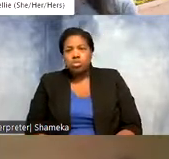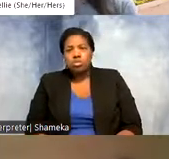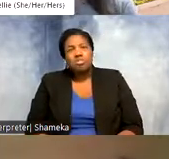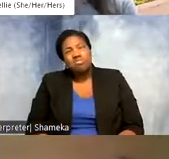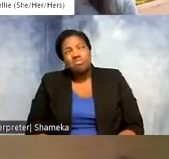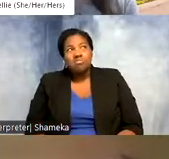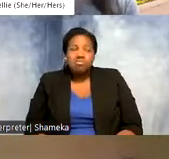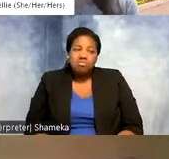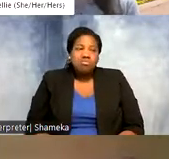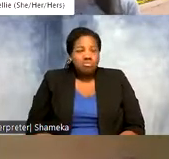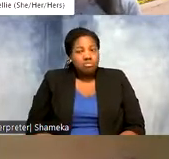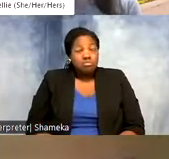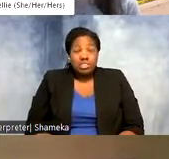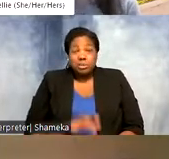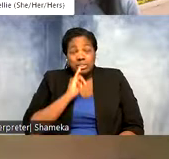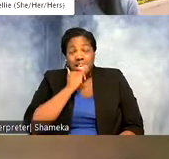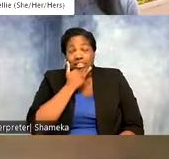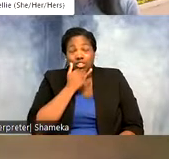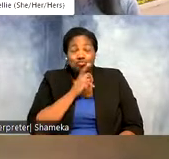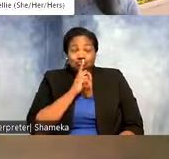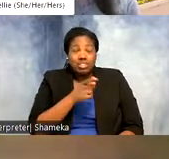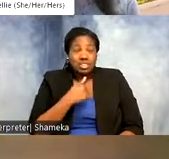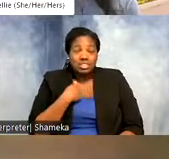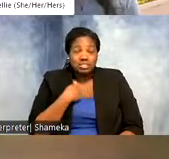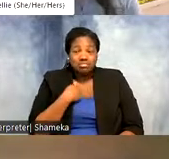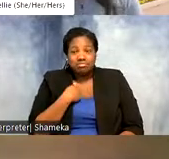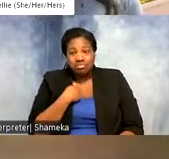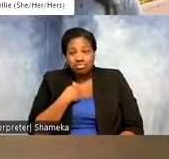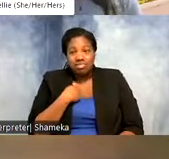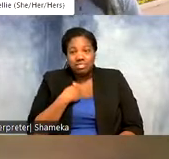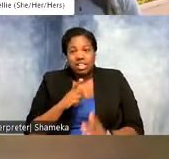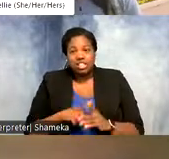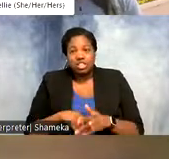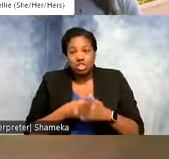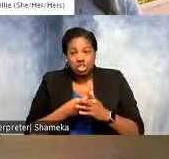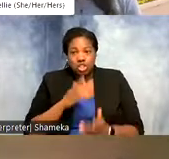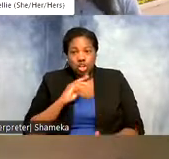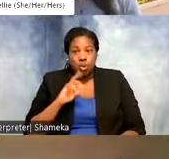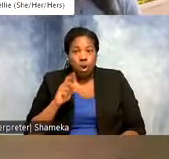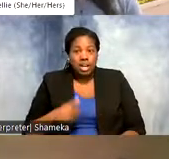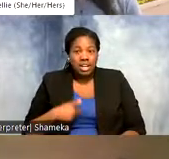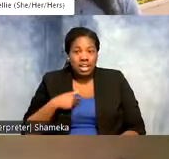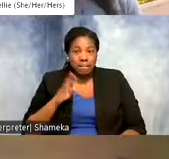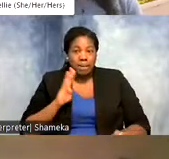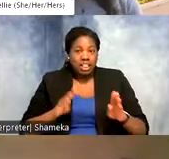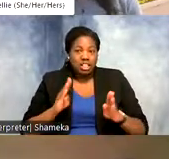a little bit of an accident. I started to become a wildlife biologist, so I loved animals, I